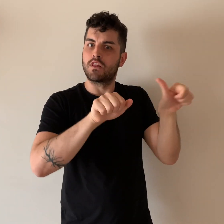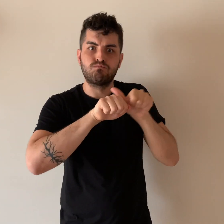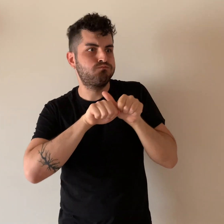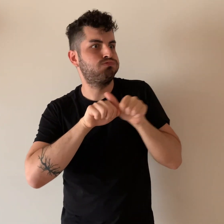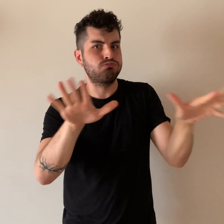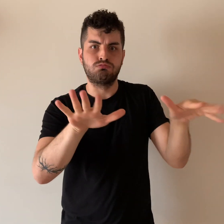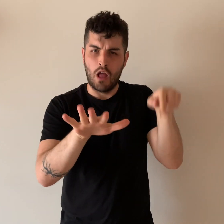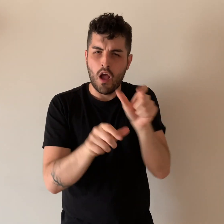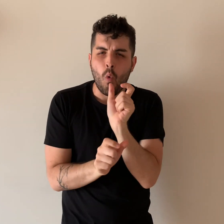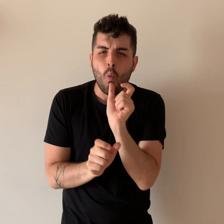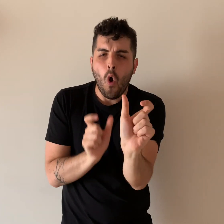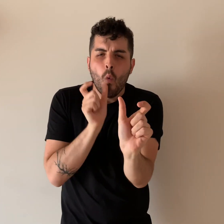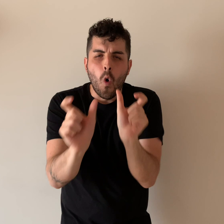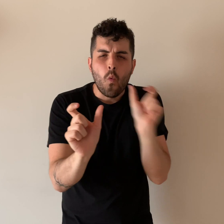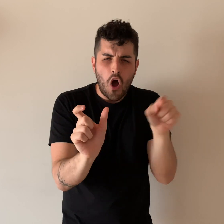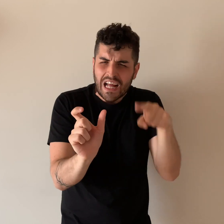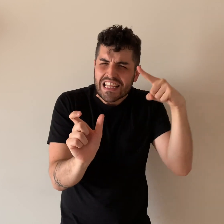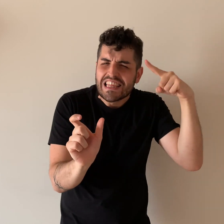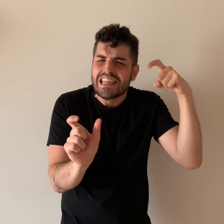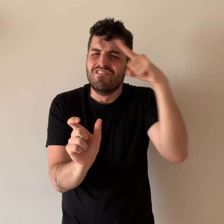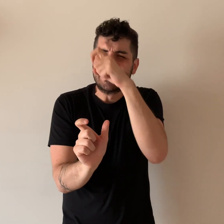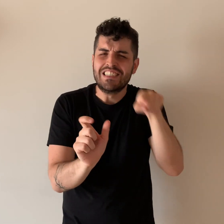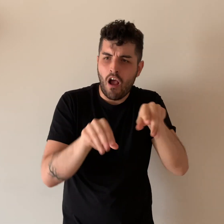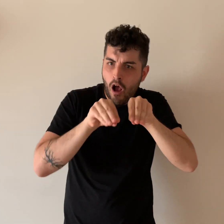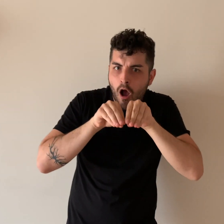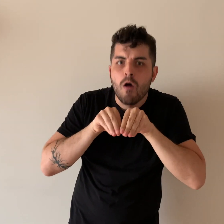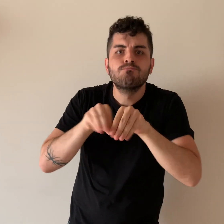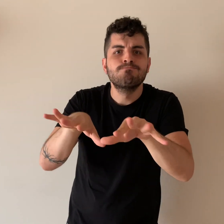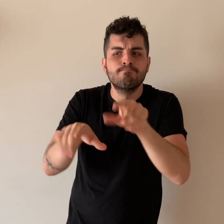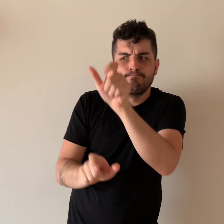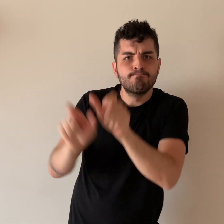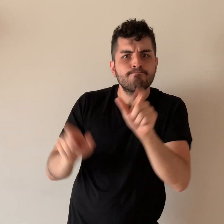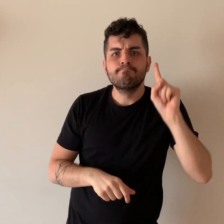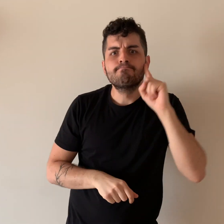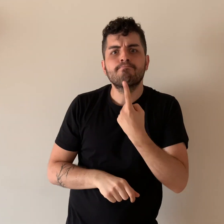use complex terminology that Deaf audiences may not understand